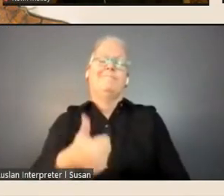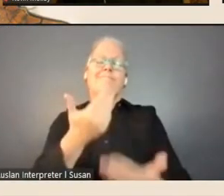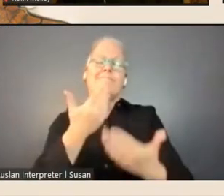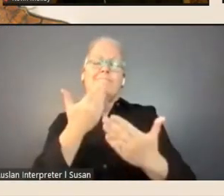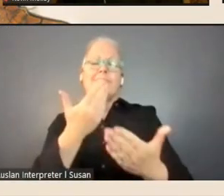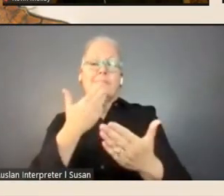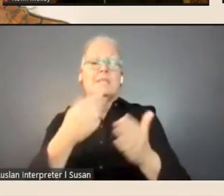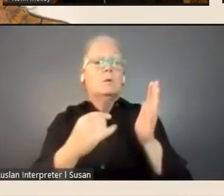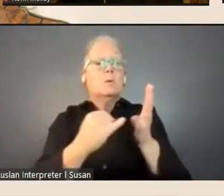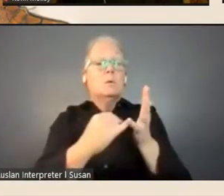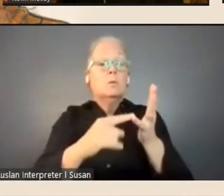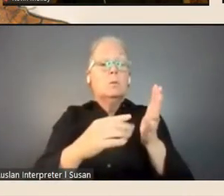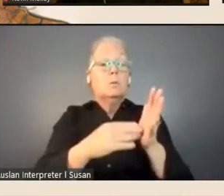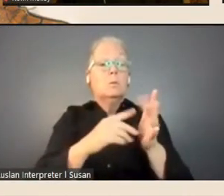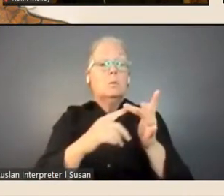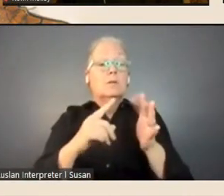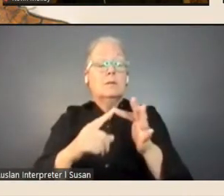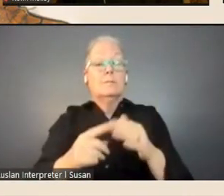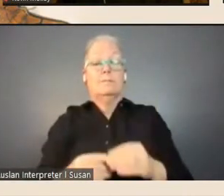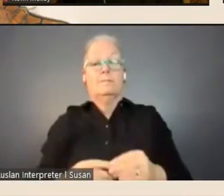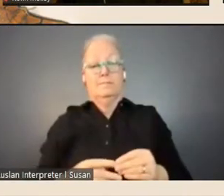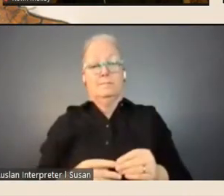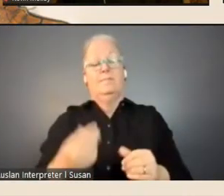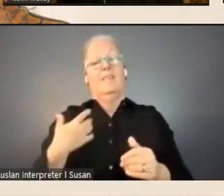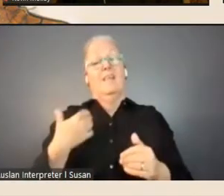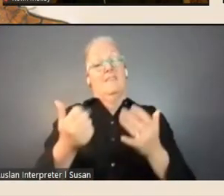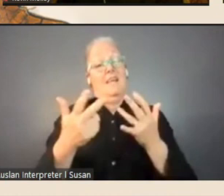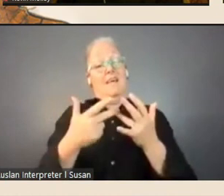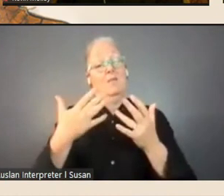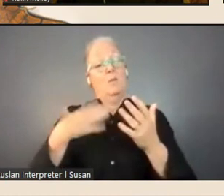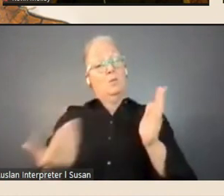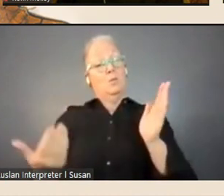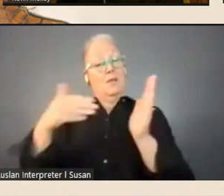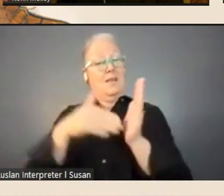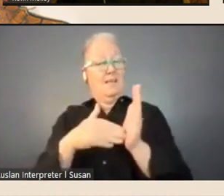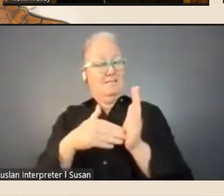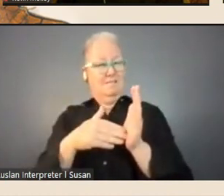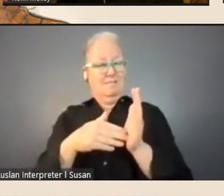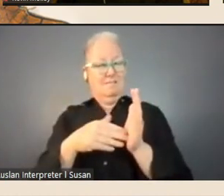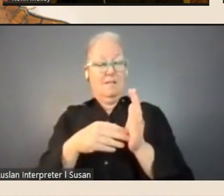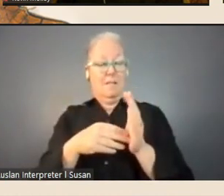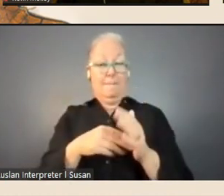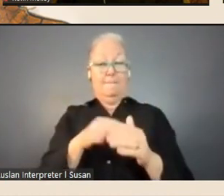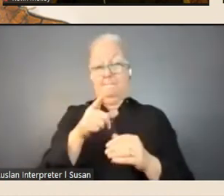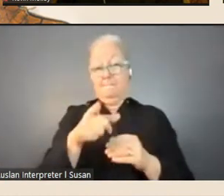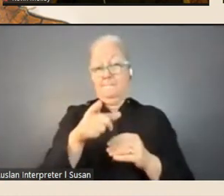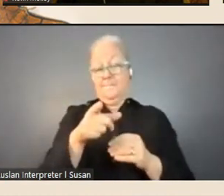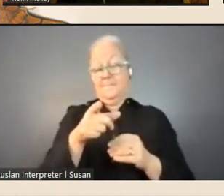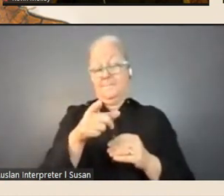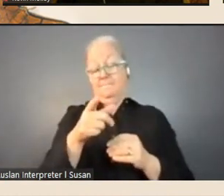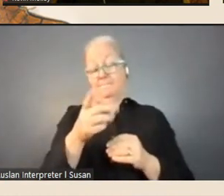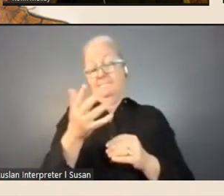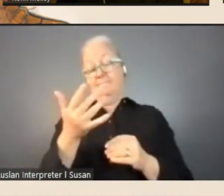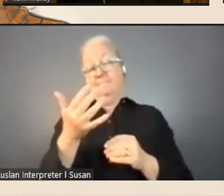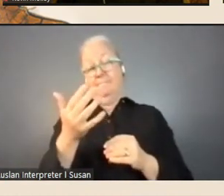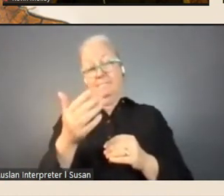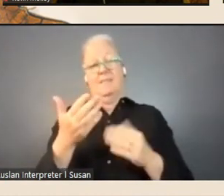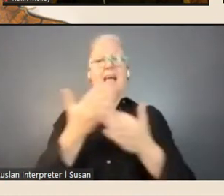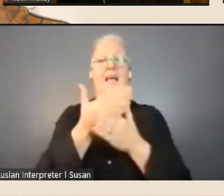Suzie: I've just got another thing to add about that so yep that, great points about access to the collection,